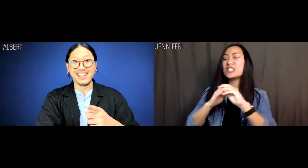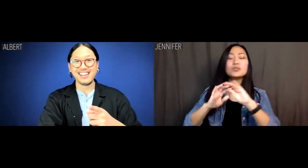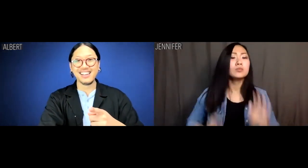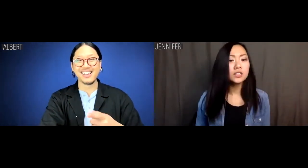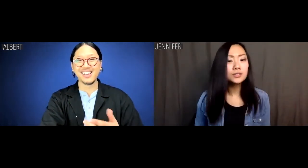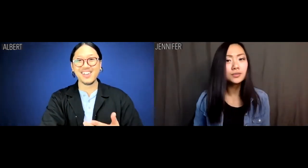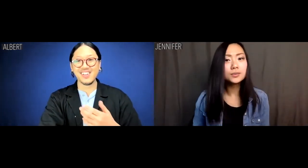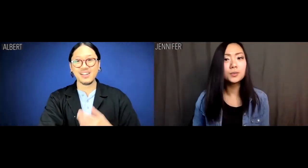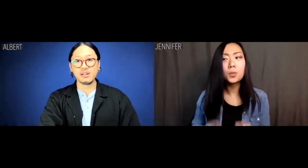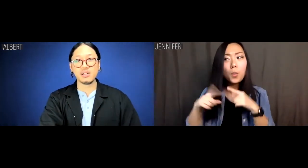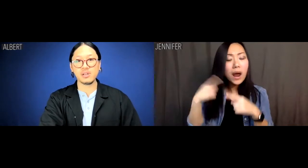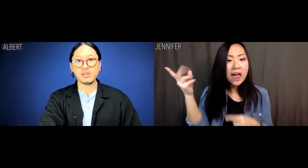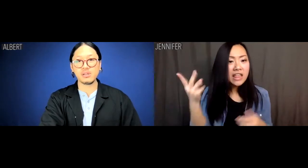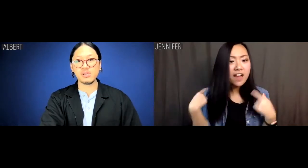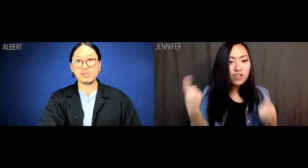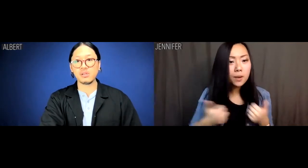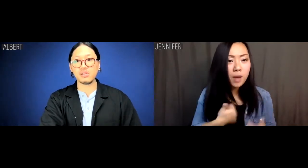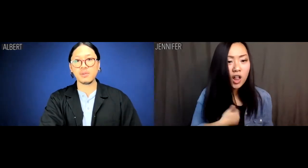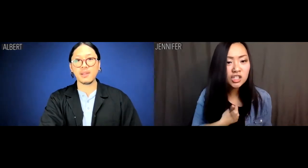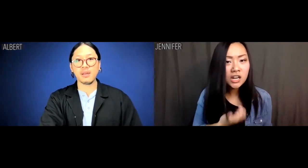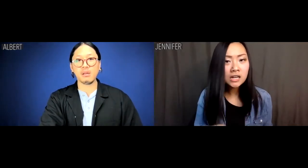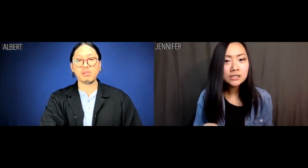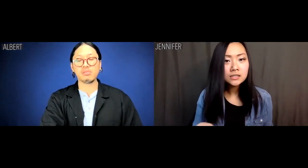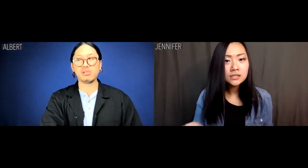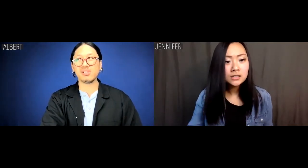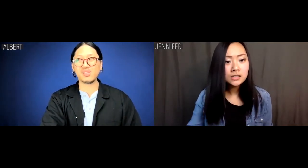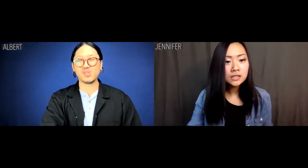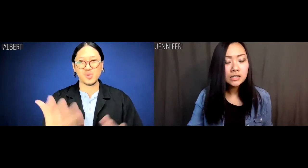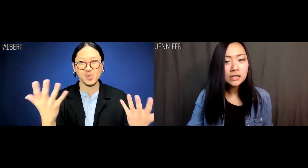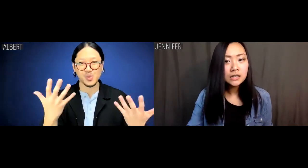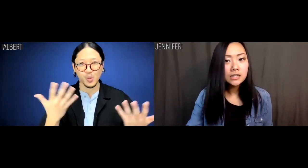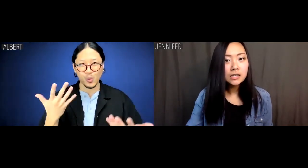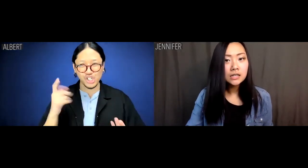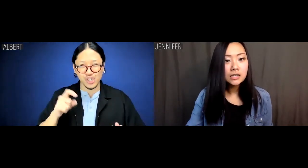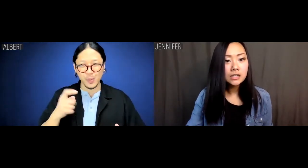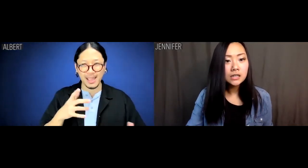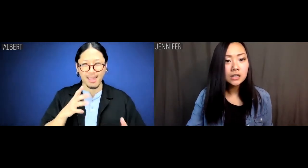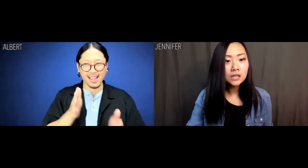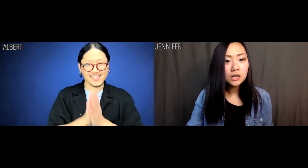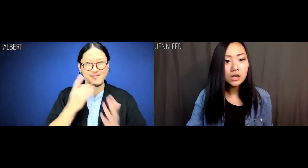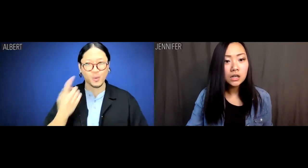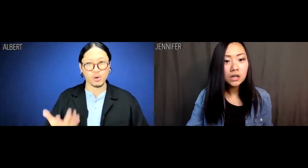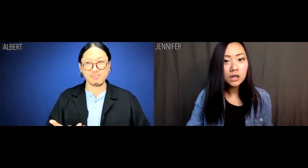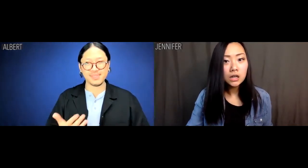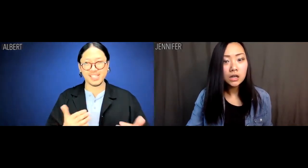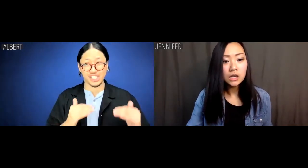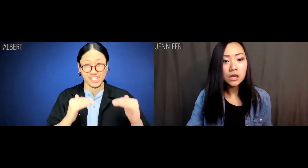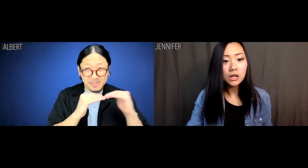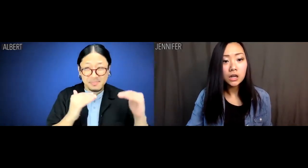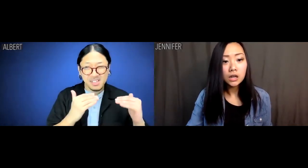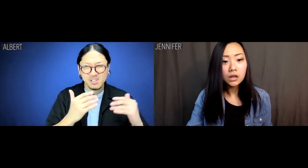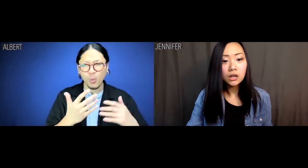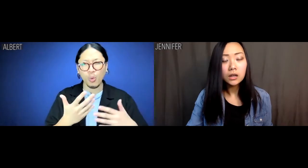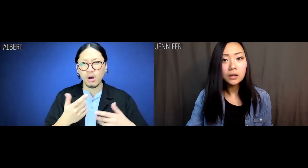Jennifer: When have they ever apologized? Albert: So what should we ask for? A justification?